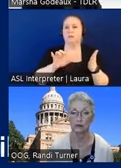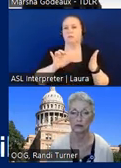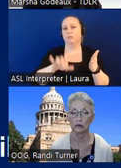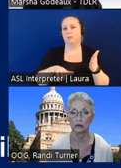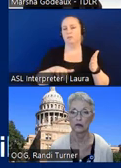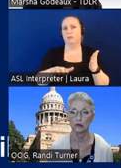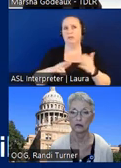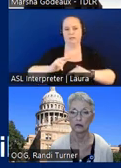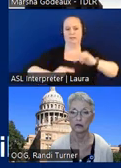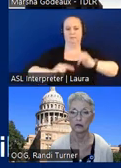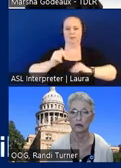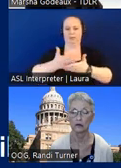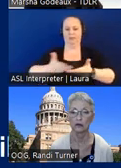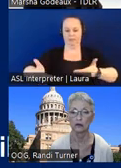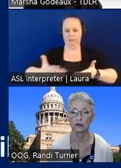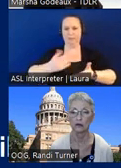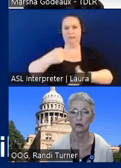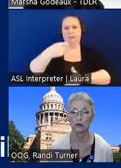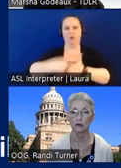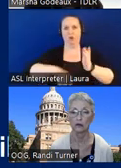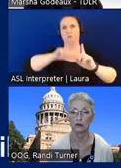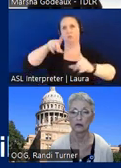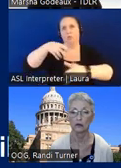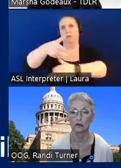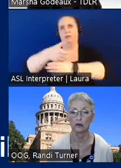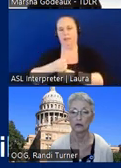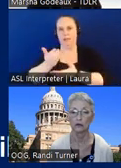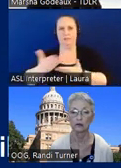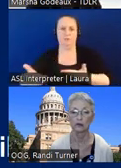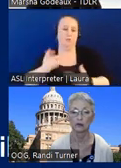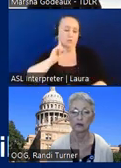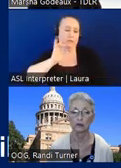elements and the cost to go and get the materials it sounds like that would be all of your cost